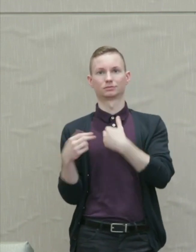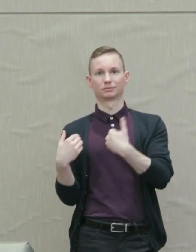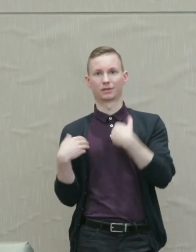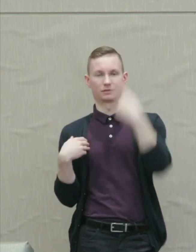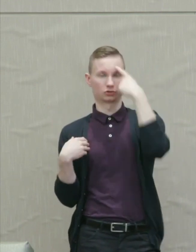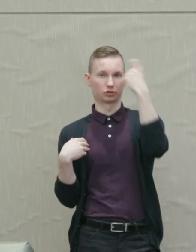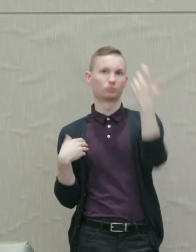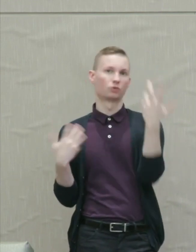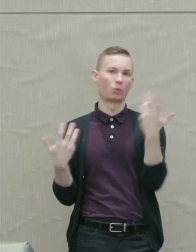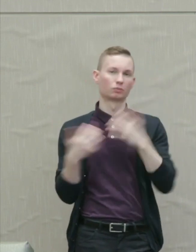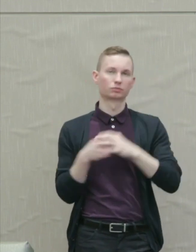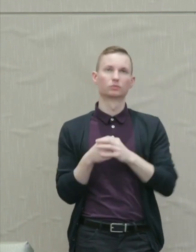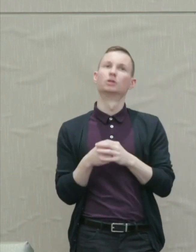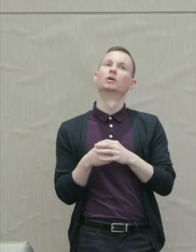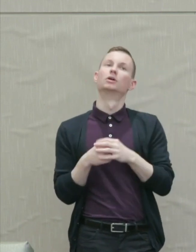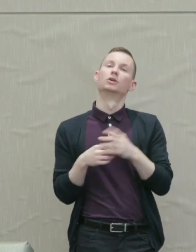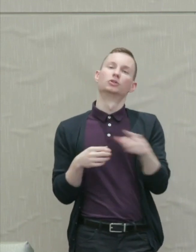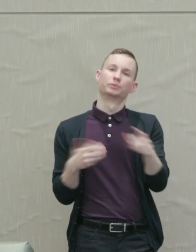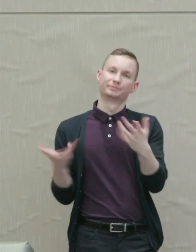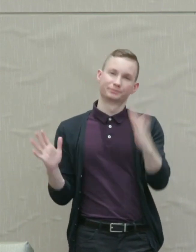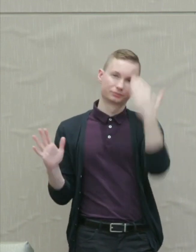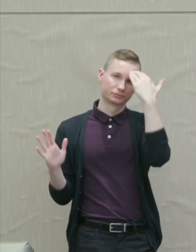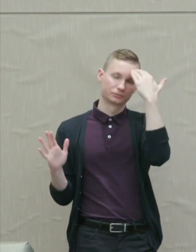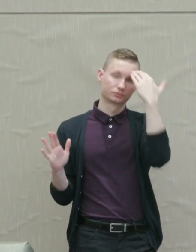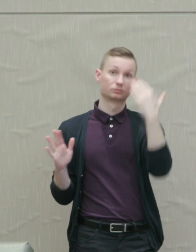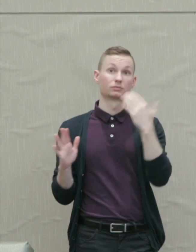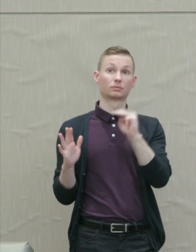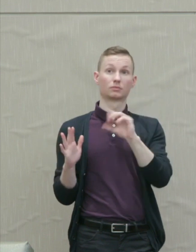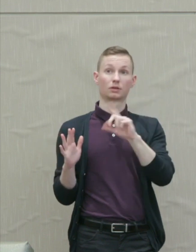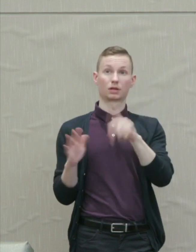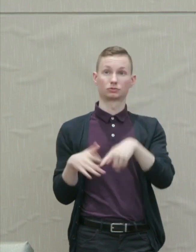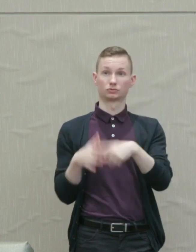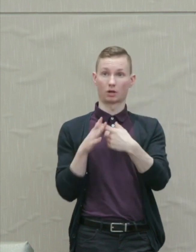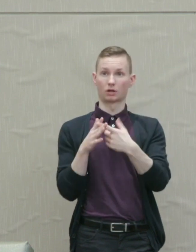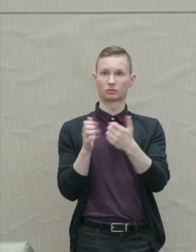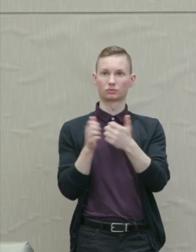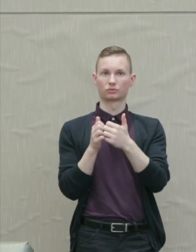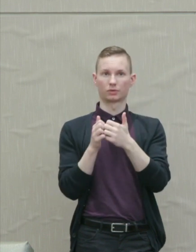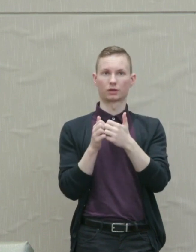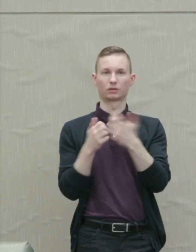So as you certainly know, King begins with what looks like a summons to anger.